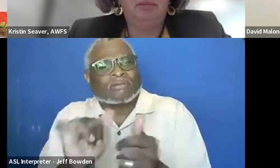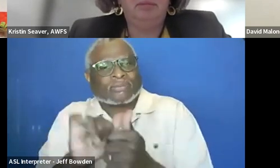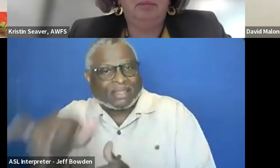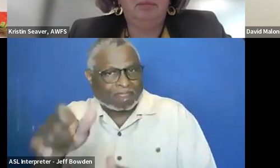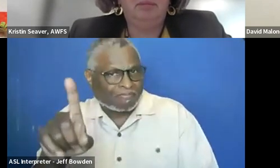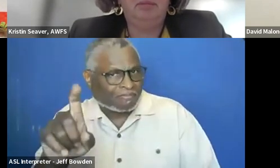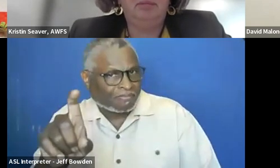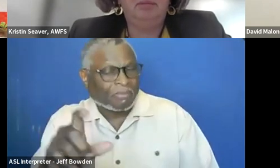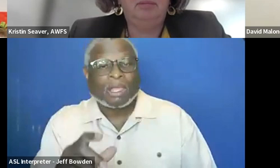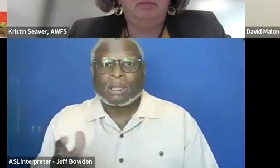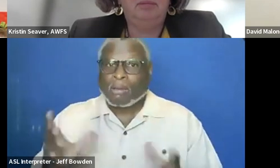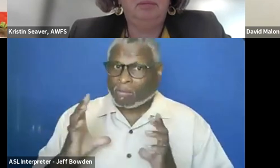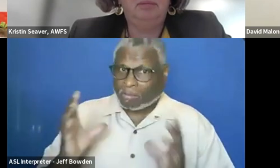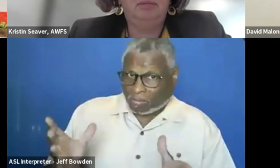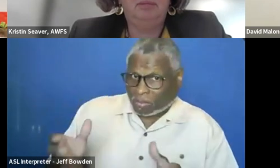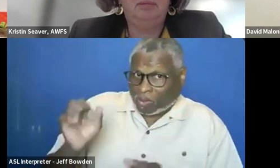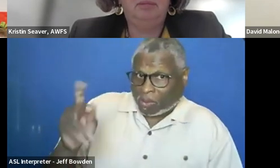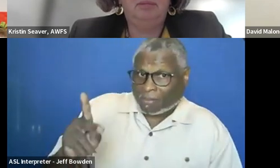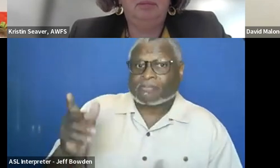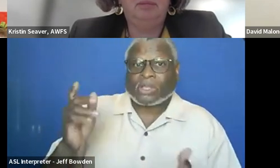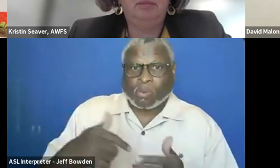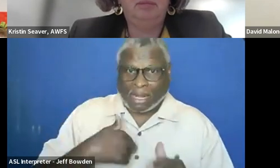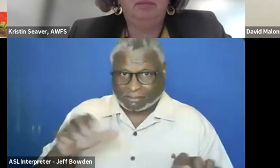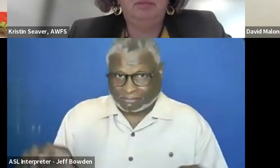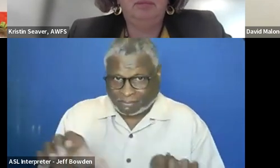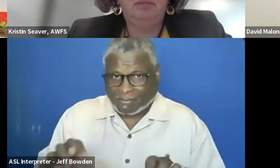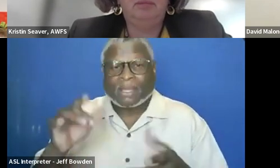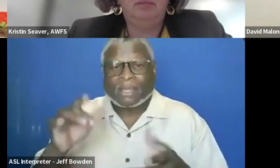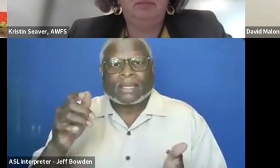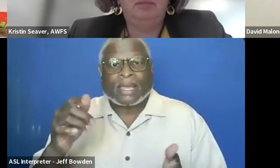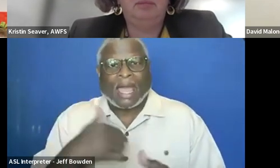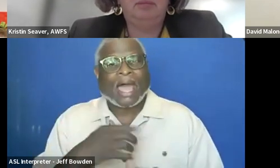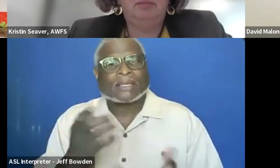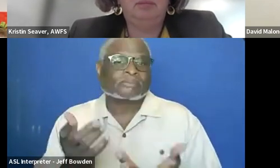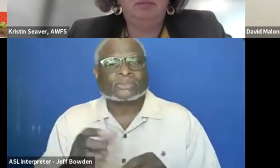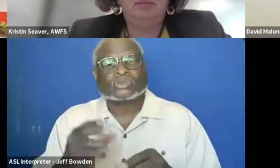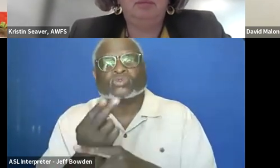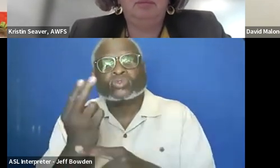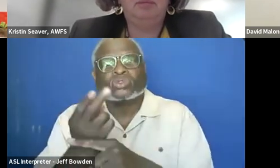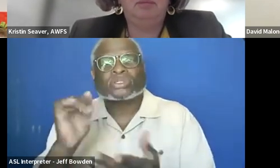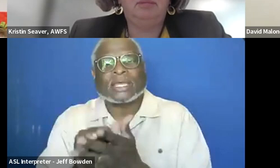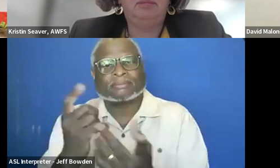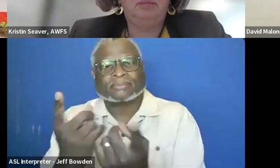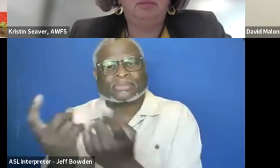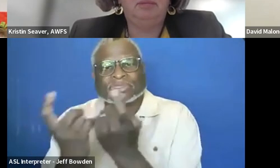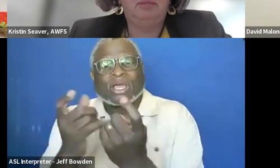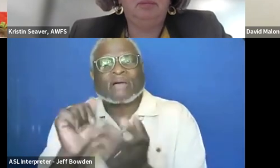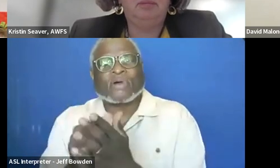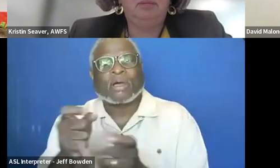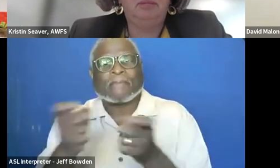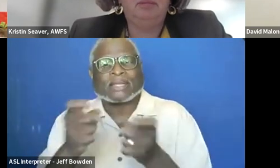So a breakdown of what I did: So I took a solicitation for managed print services.